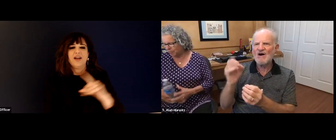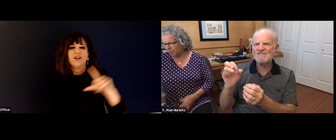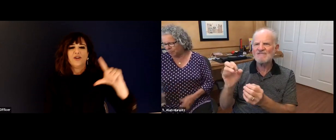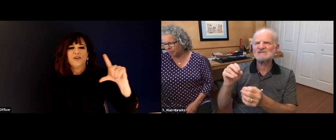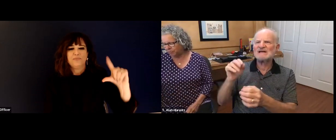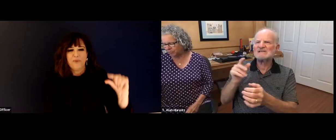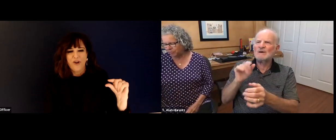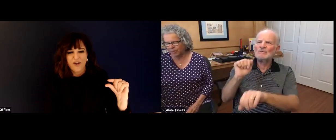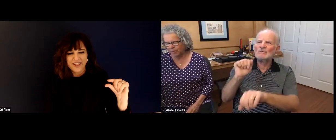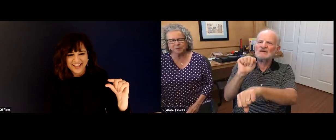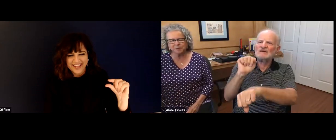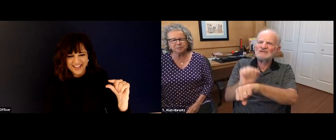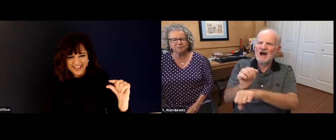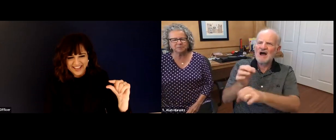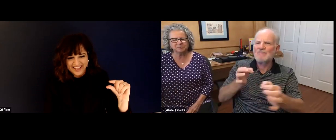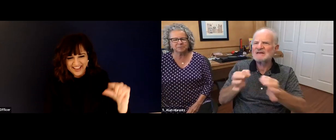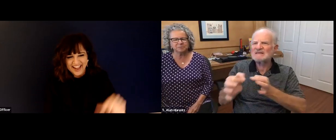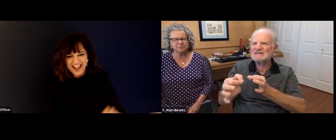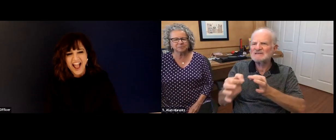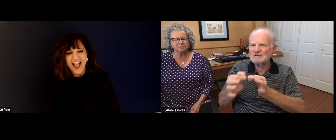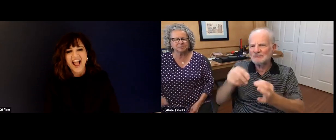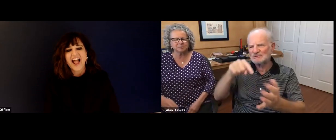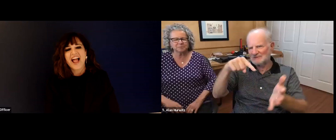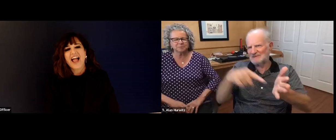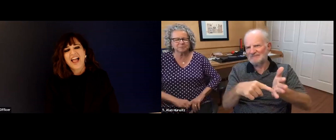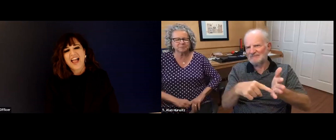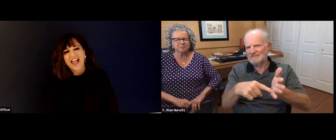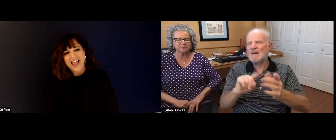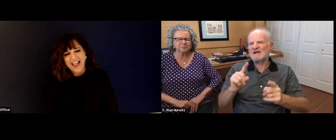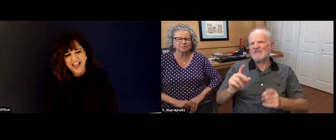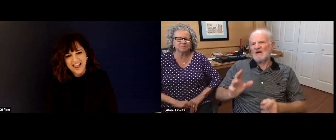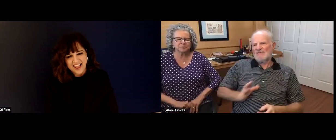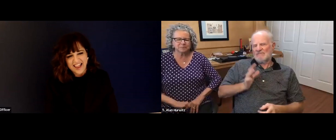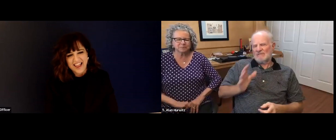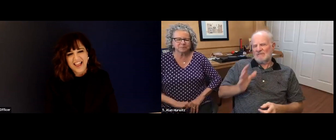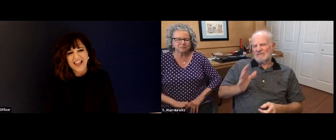So it was, it was like, not capitalized, it was chief